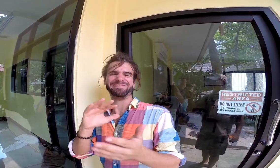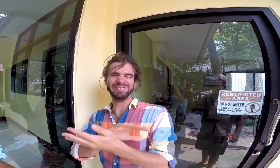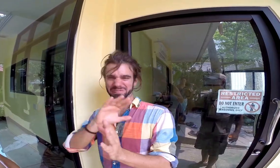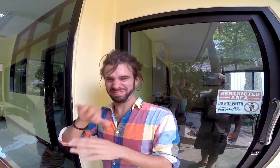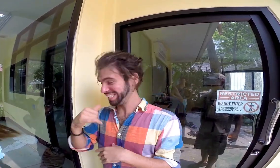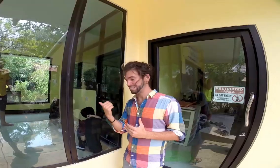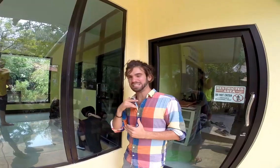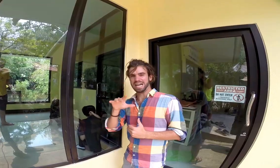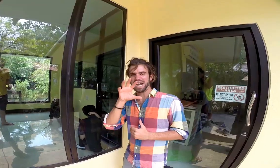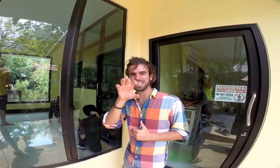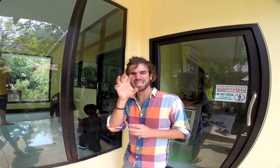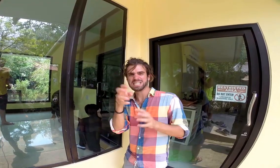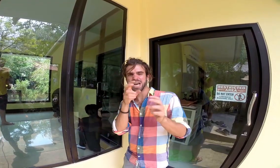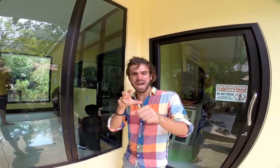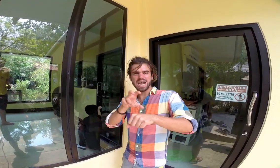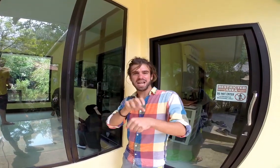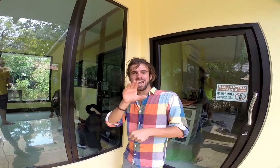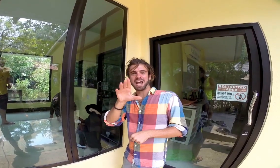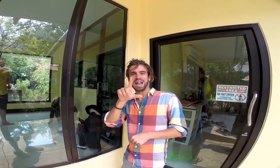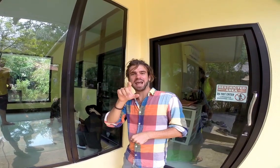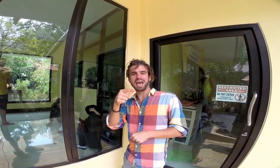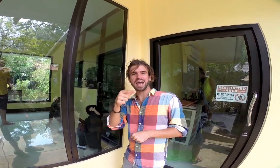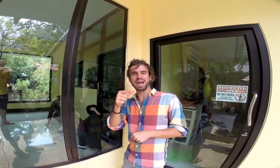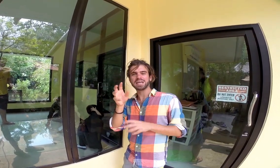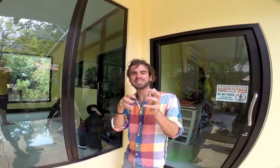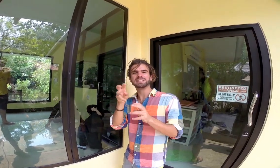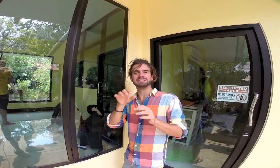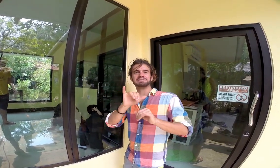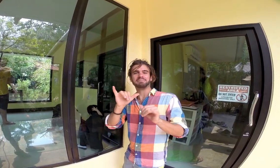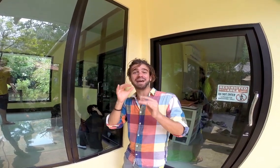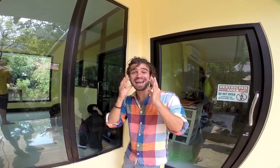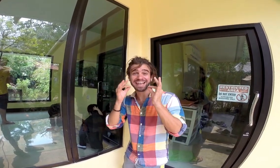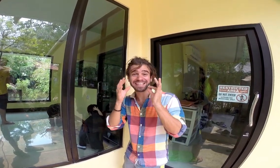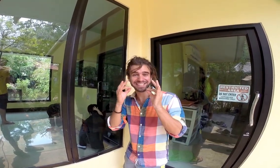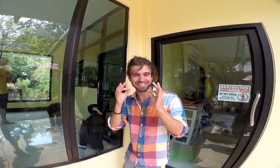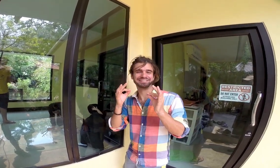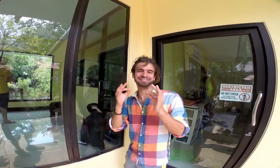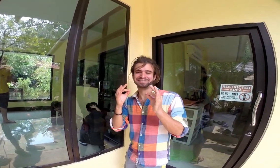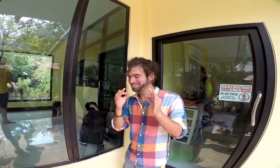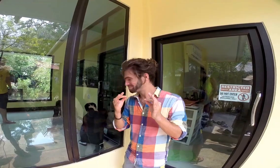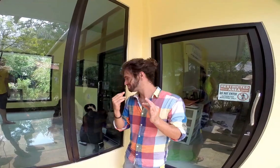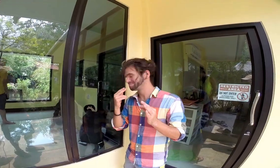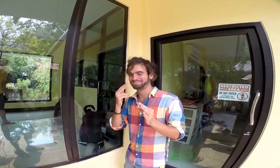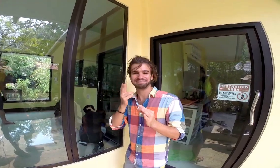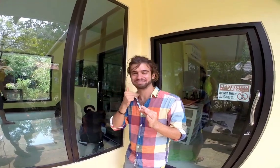Baby tigers tend to gently bite your legs and play with their paws, just like a cat. so cute!